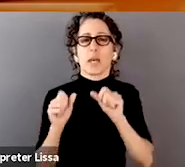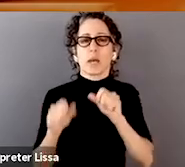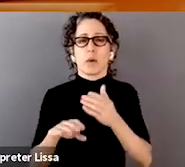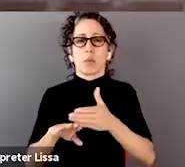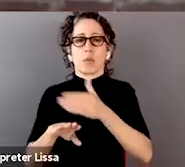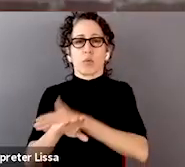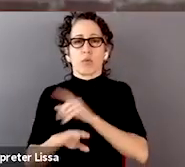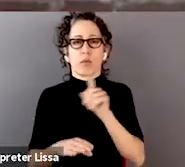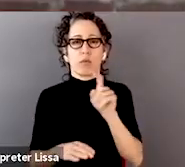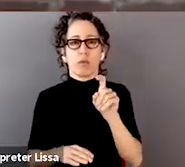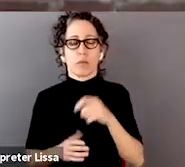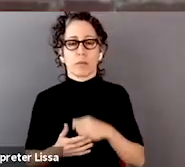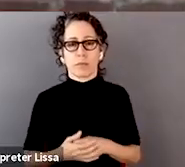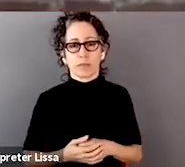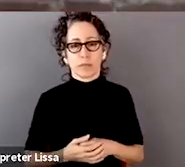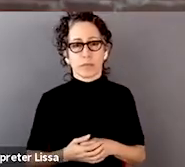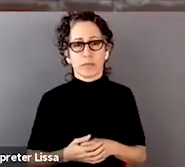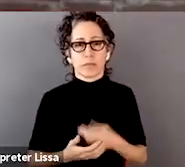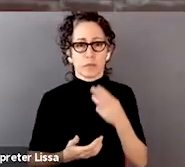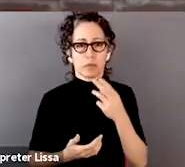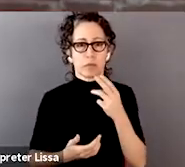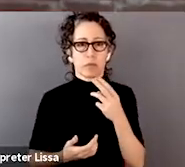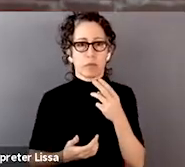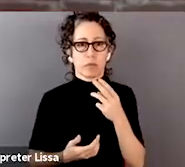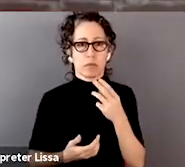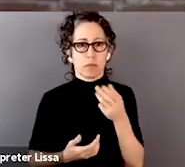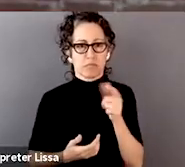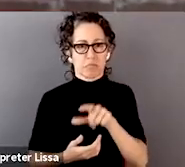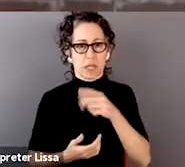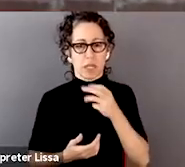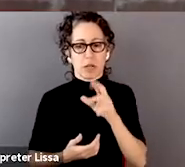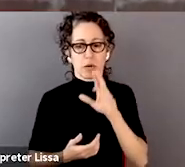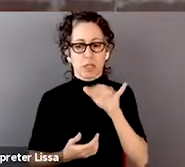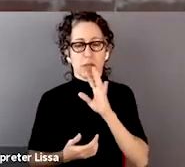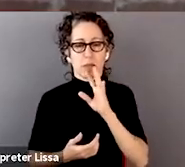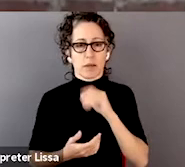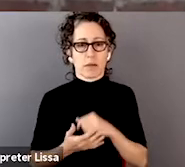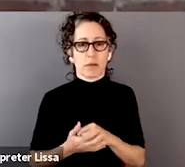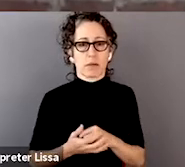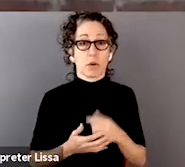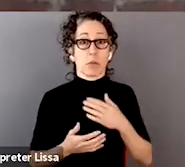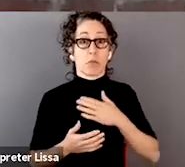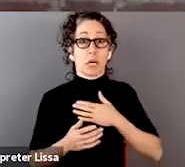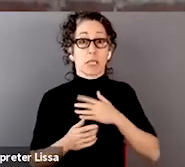So I have one thought about that, you know, as it applies to my particular field, which is,